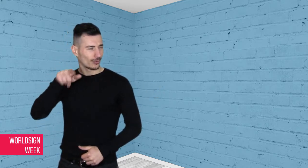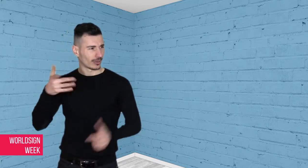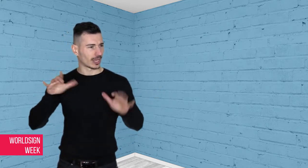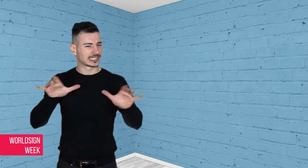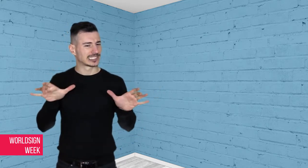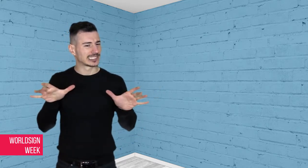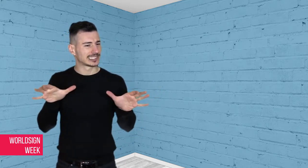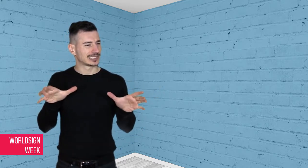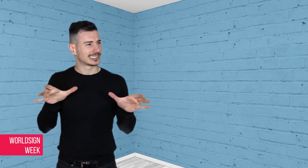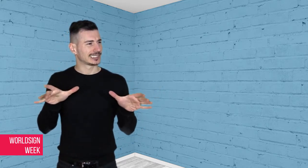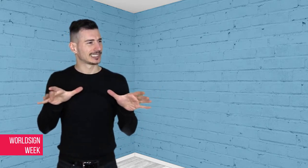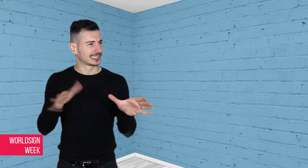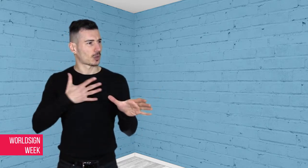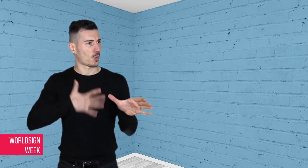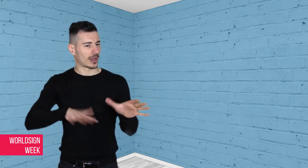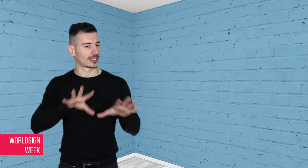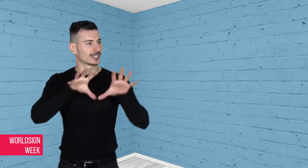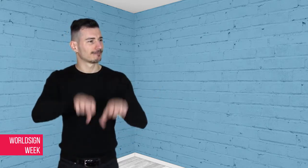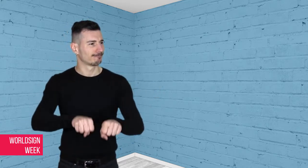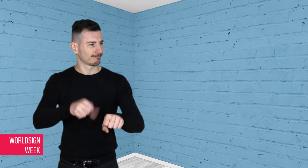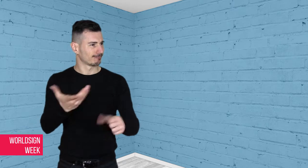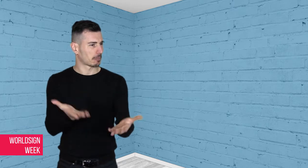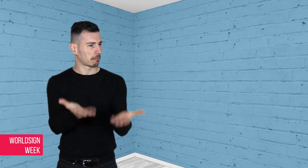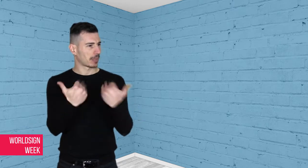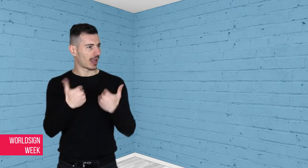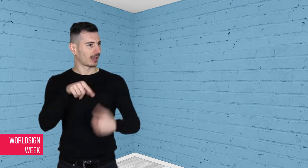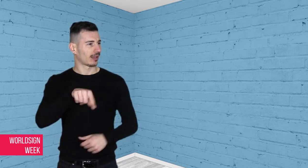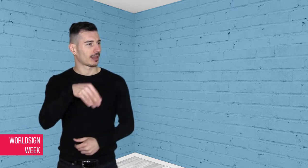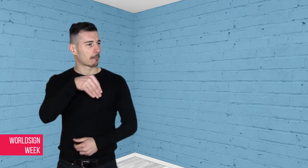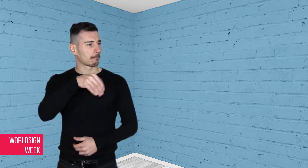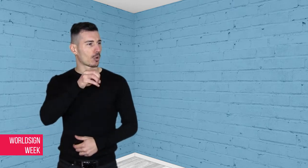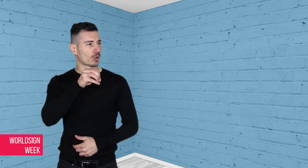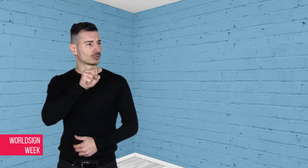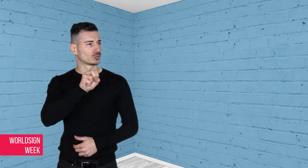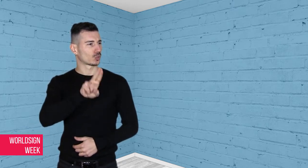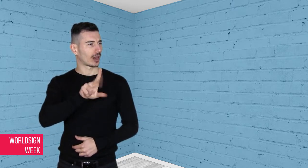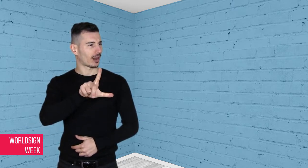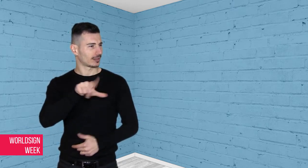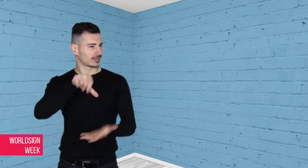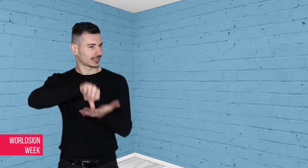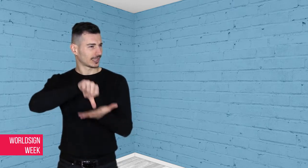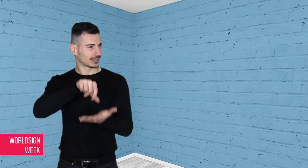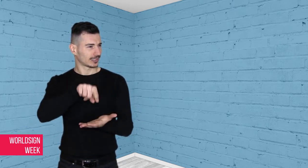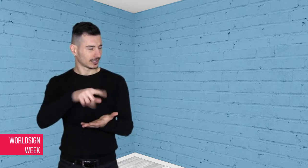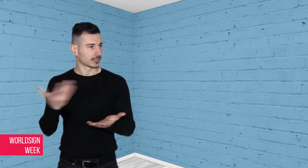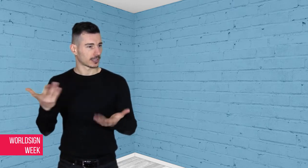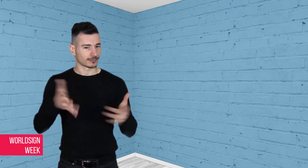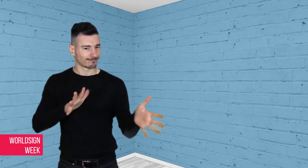Mosul, Iraq has been a long fight - but